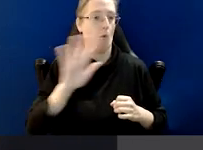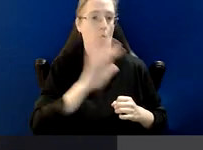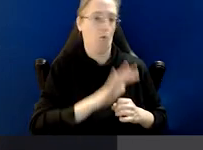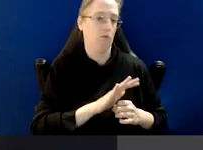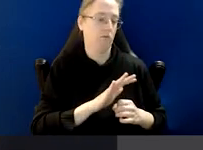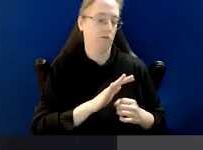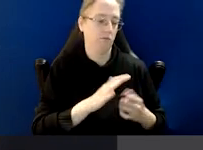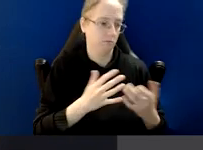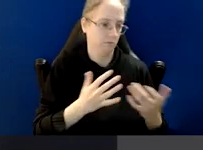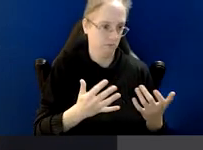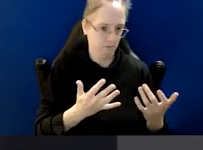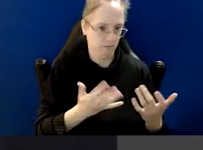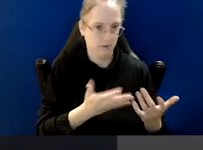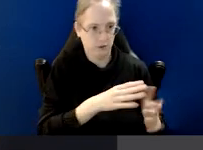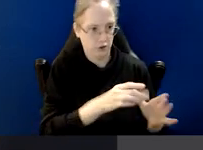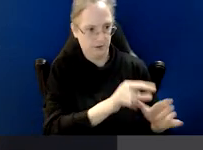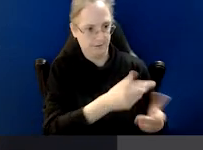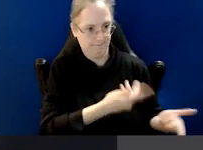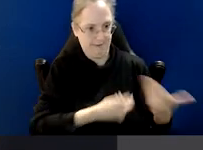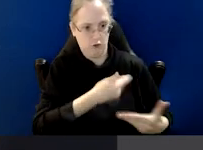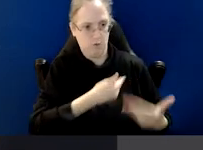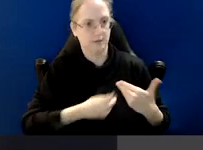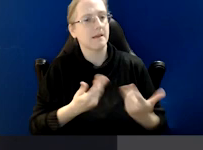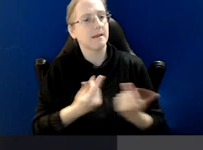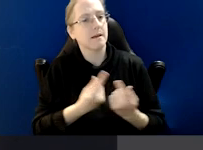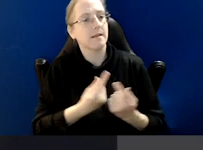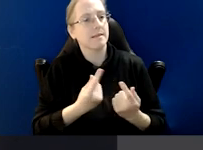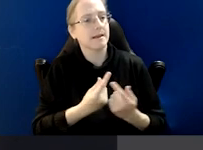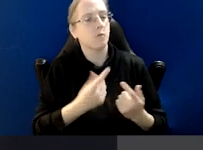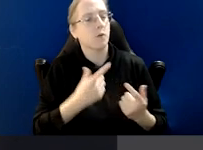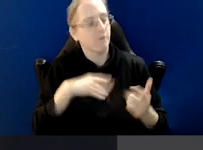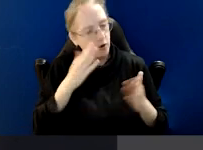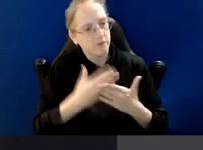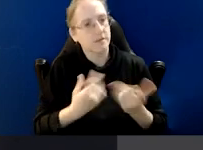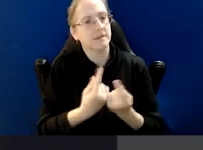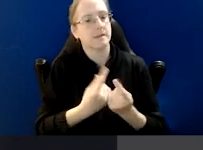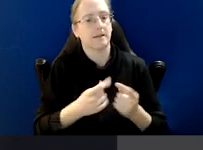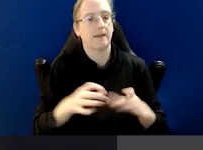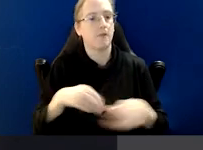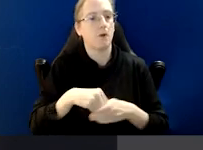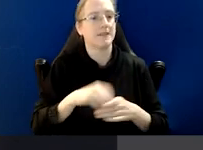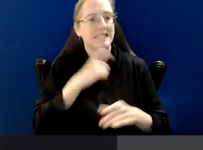the threshold of been or involving serious or systemic corrupt conduct.